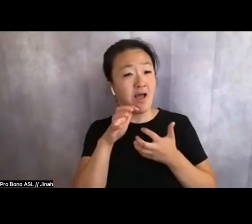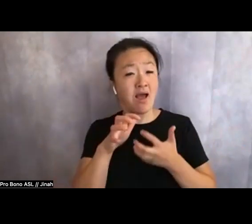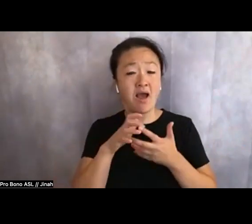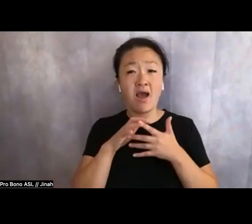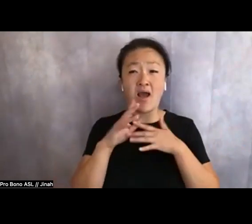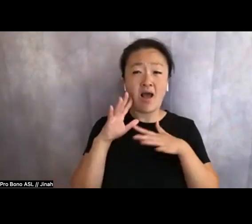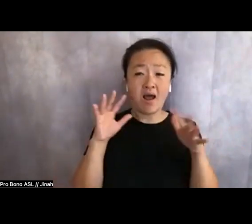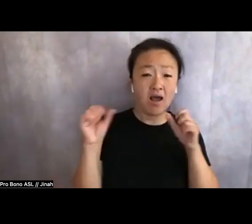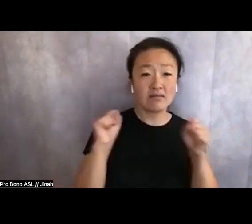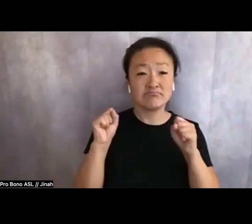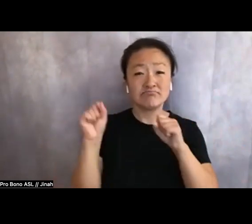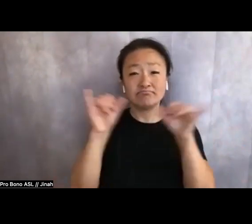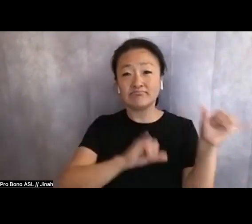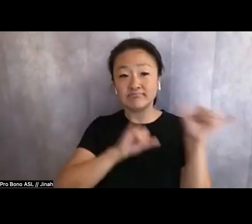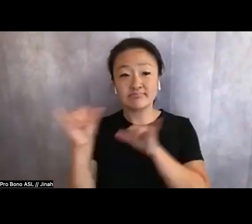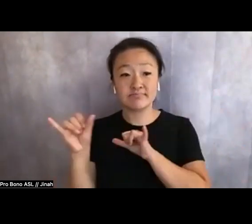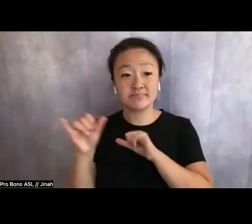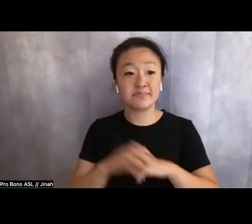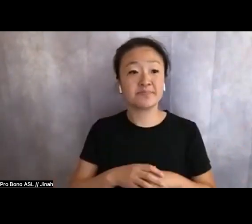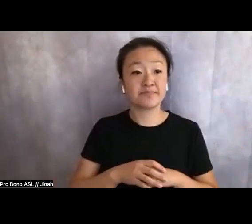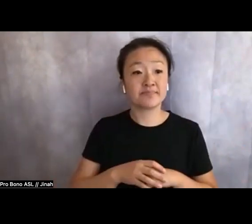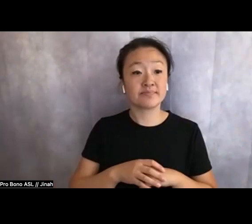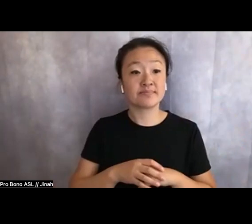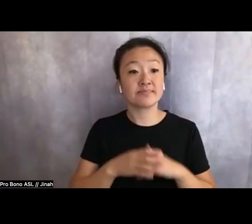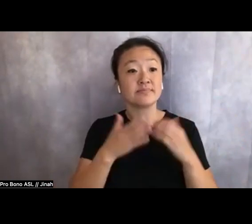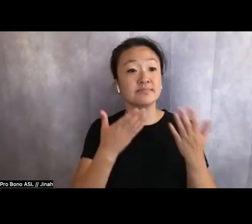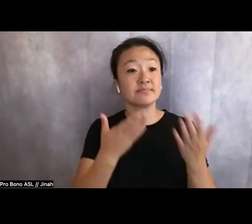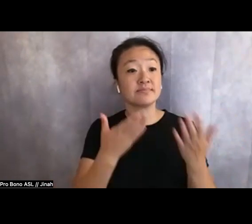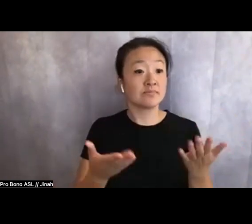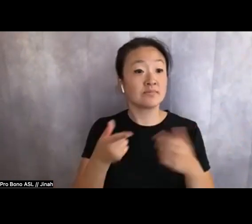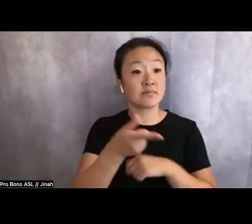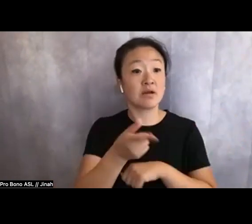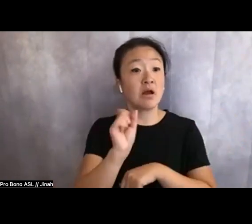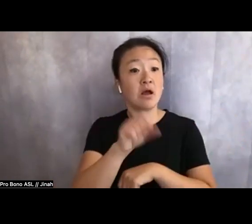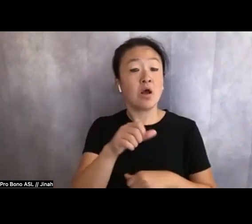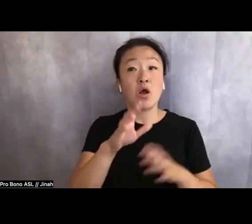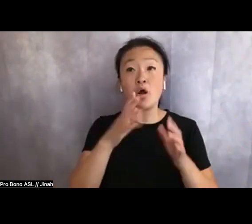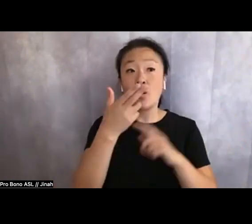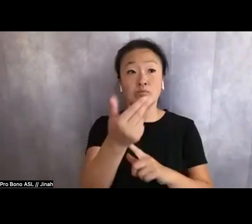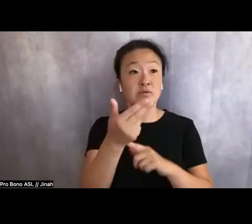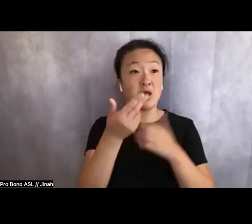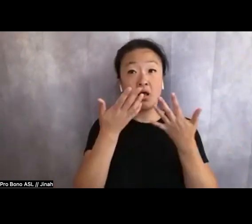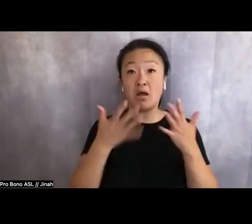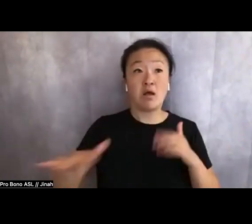thunderclap. The mist of him barrels over the hotel ballroom draped in white tablecloths.